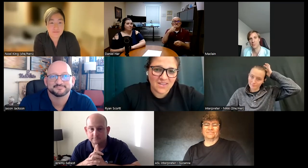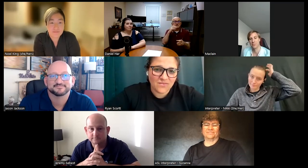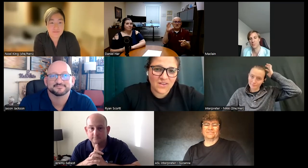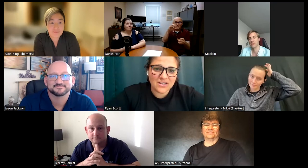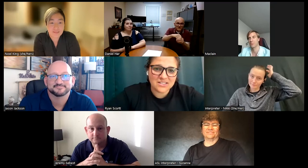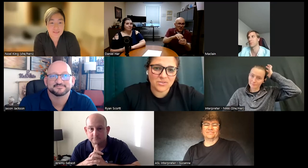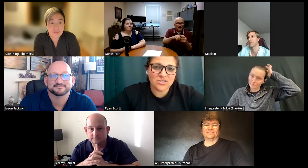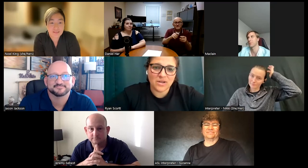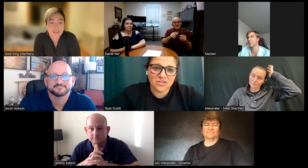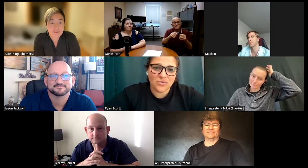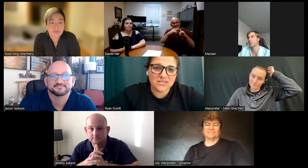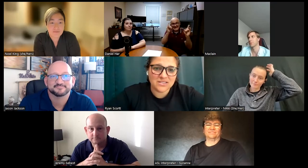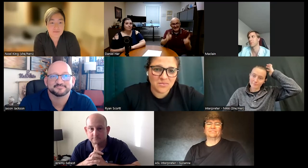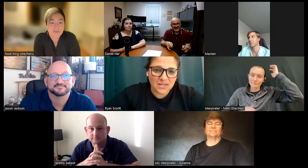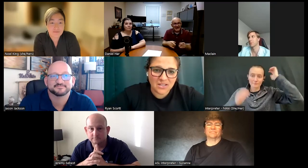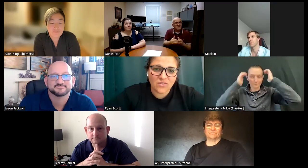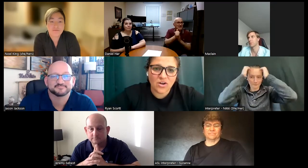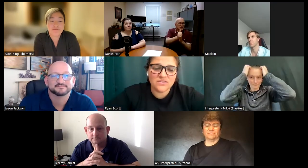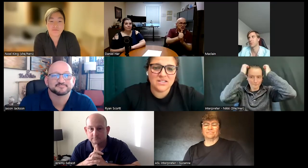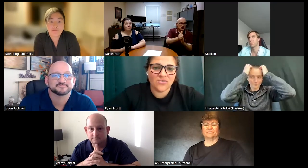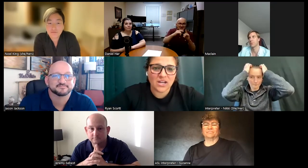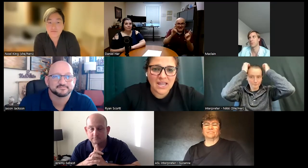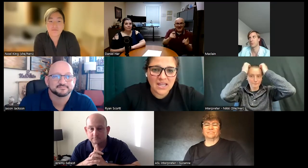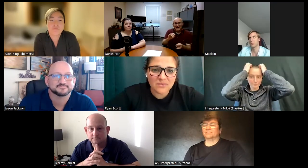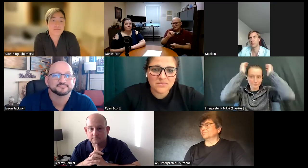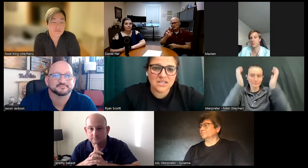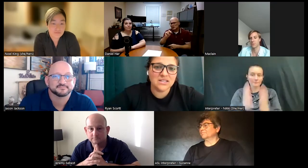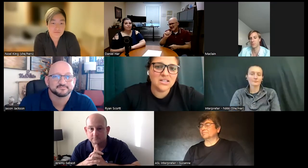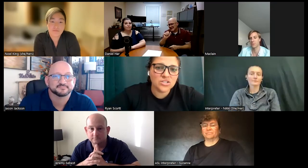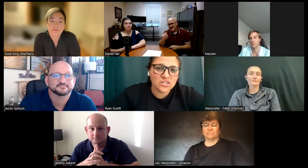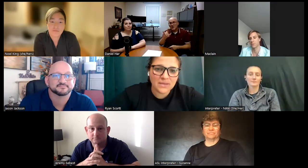very similar to what Noelle said involved in different camps and